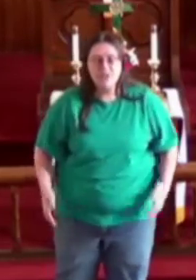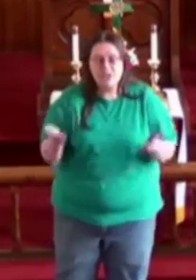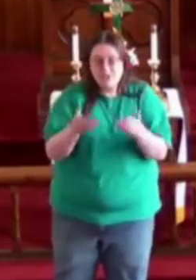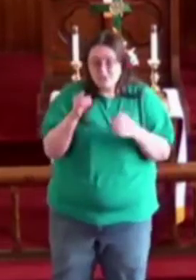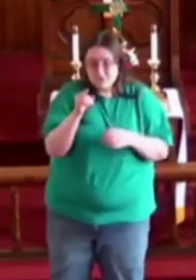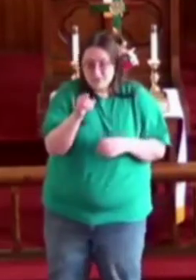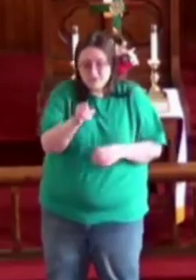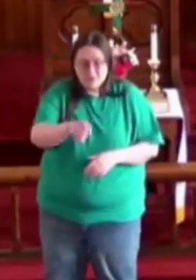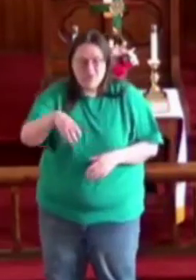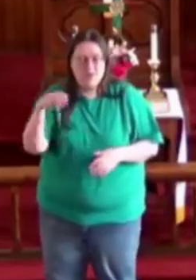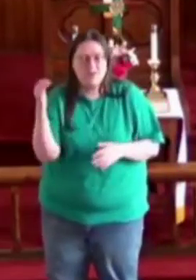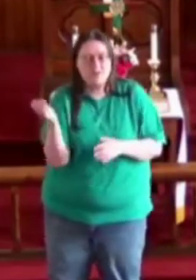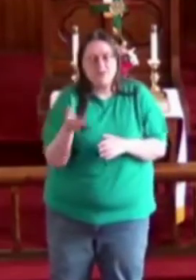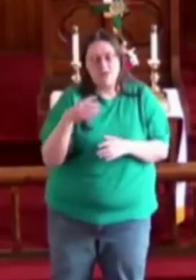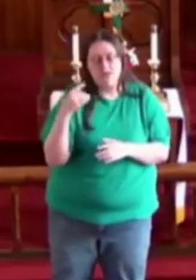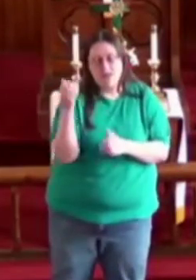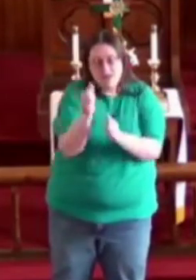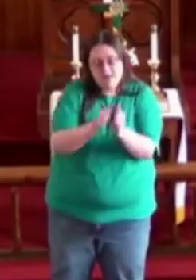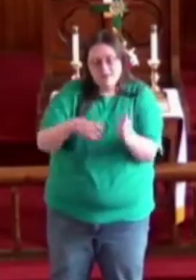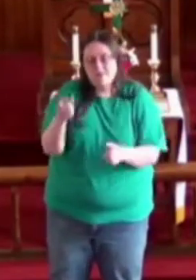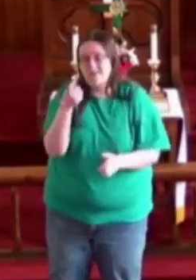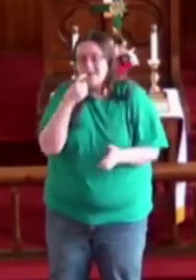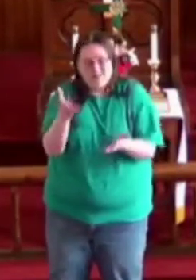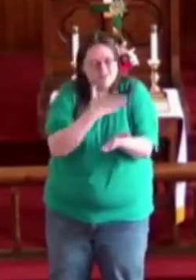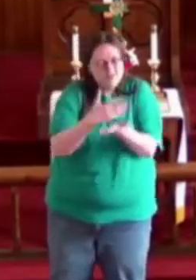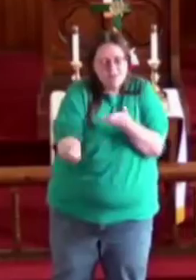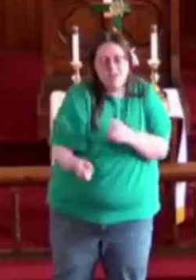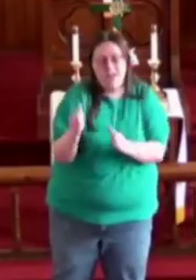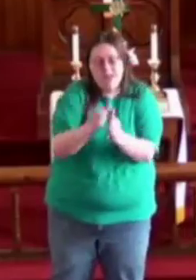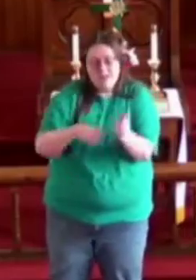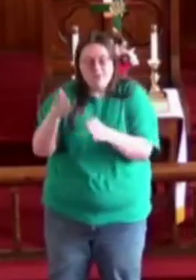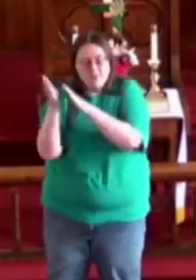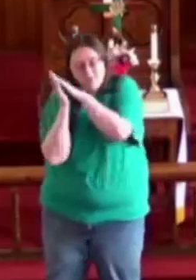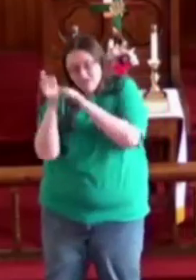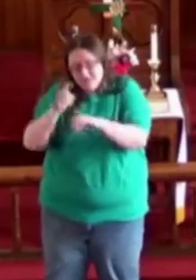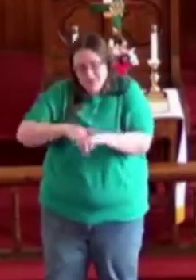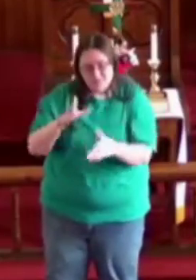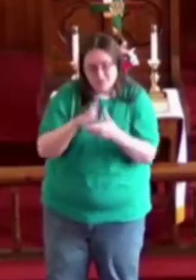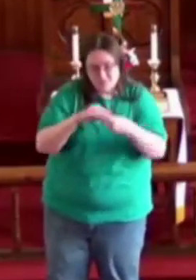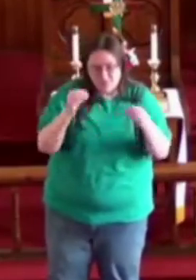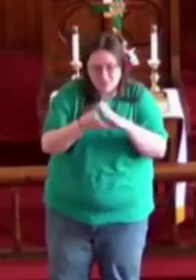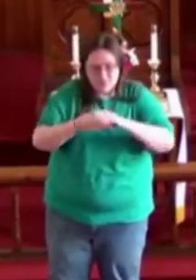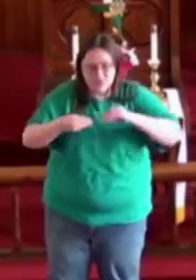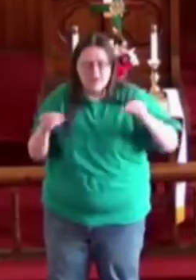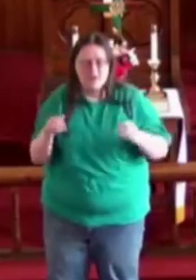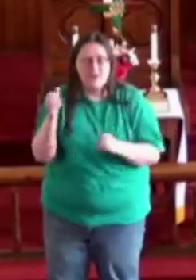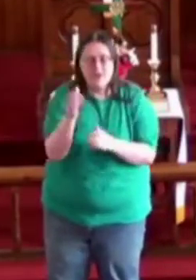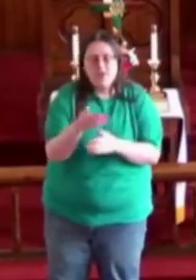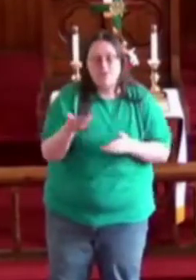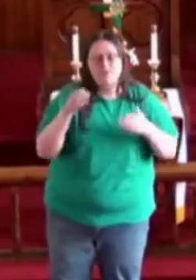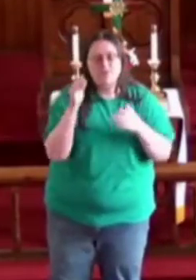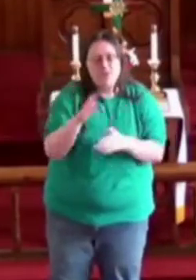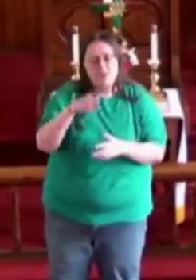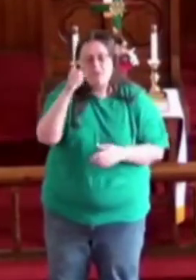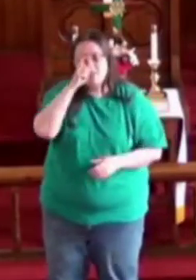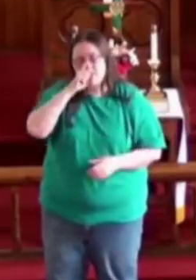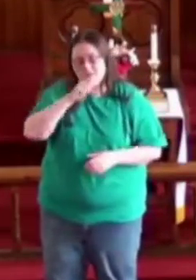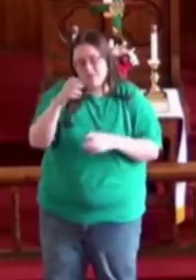Here's to you Every missing tooth Every bedtime story Here's to Barbie cars